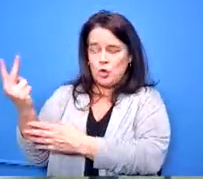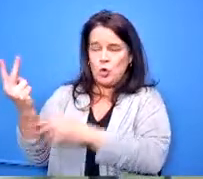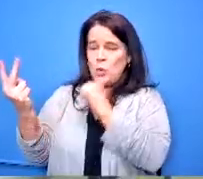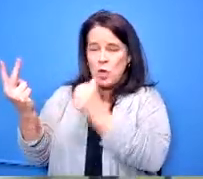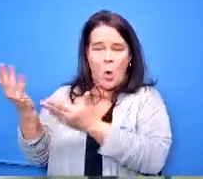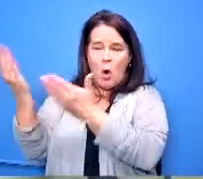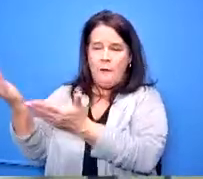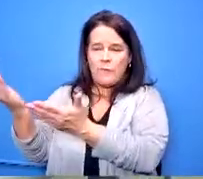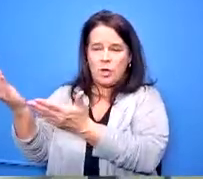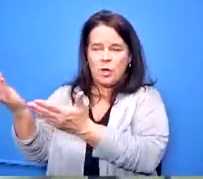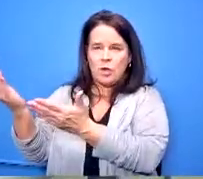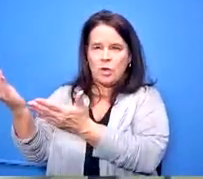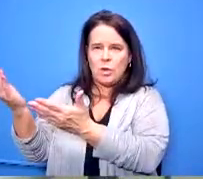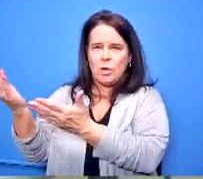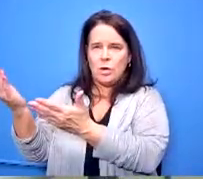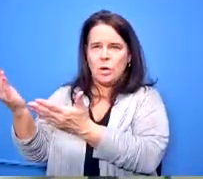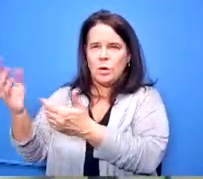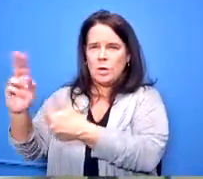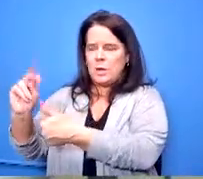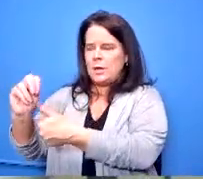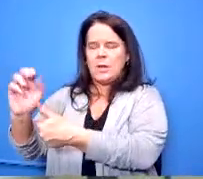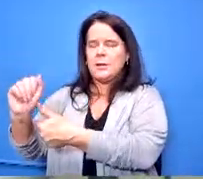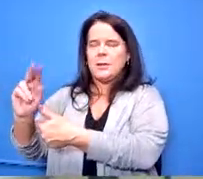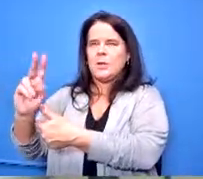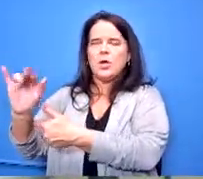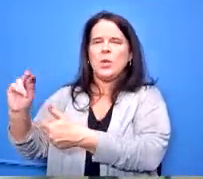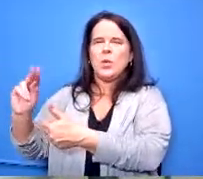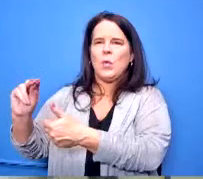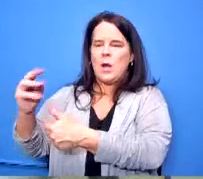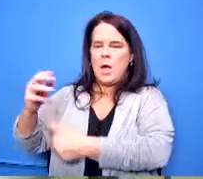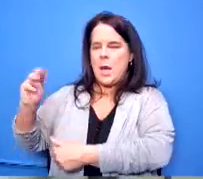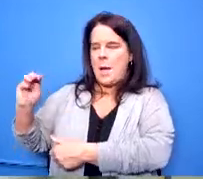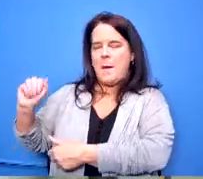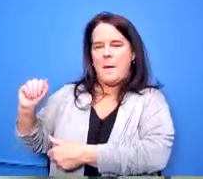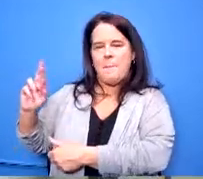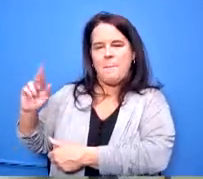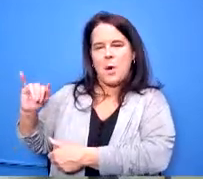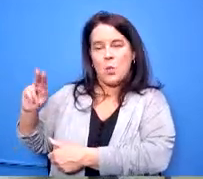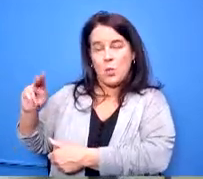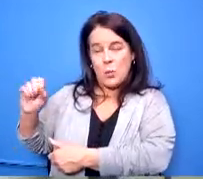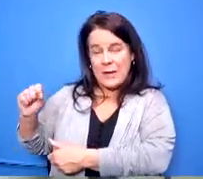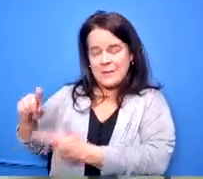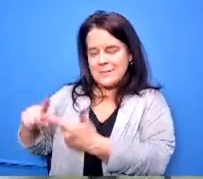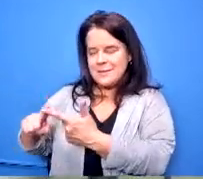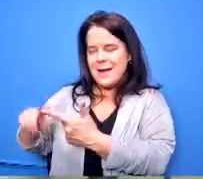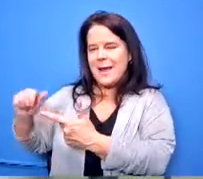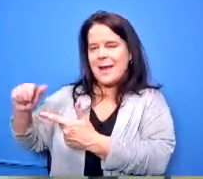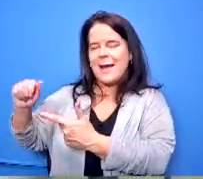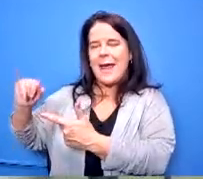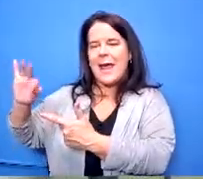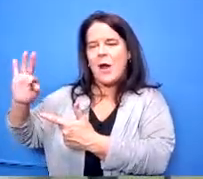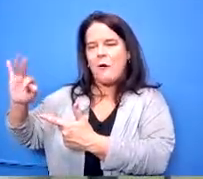are military i think navy not navy marines and air force and it's at two schools where you have